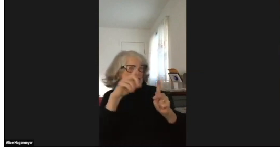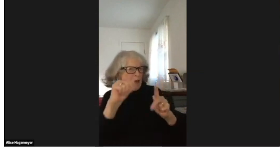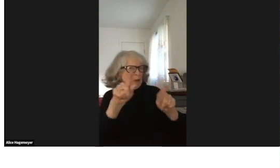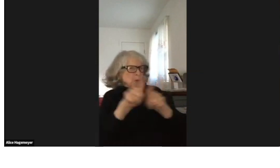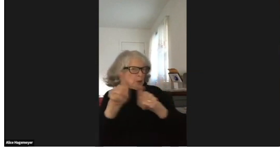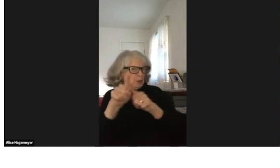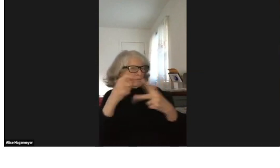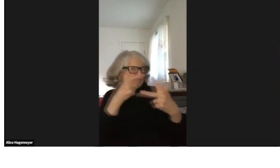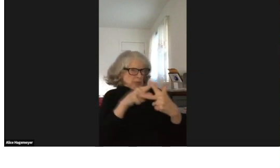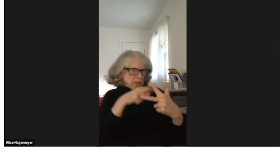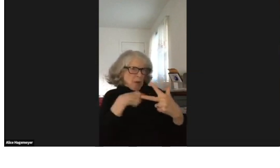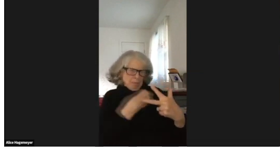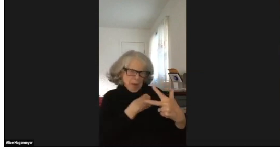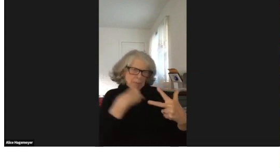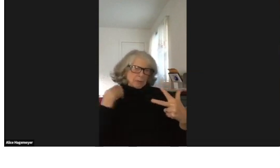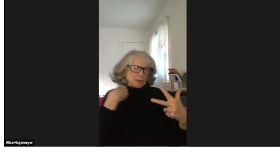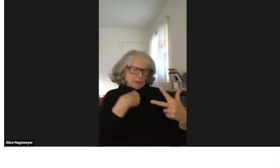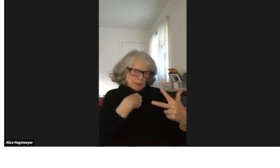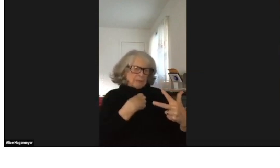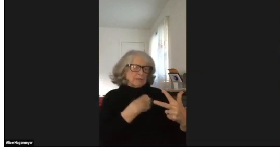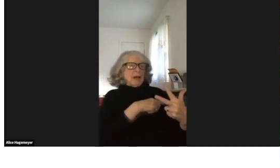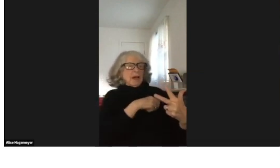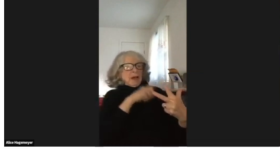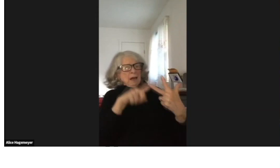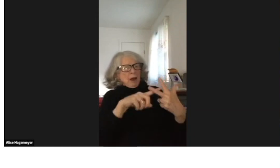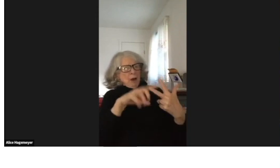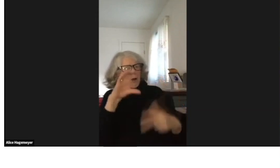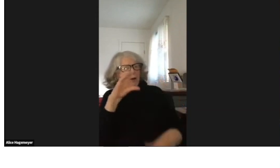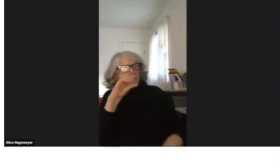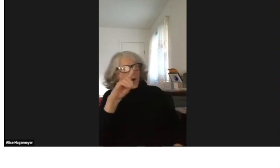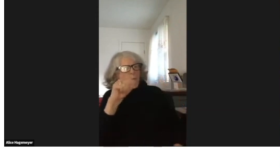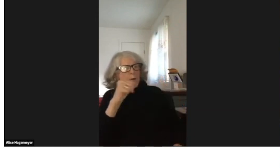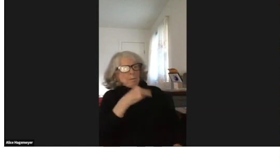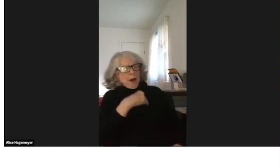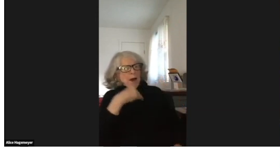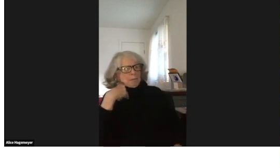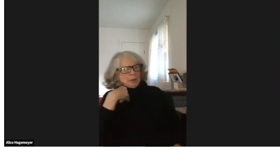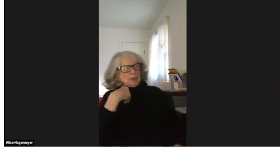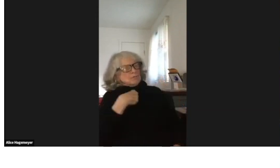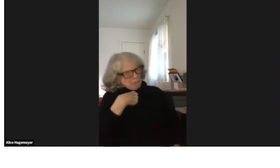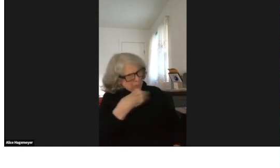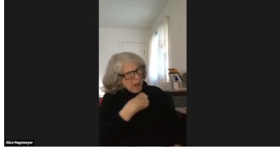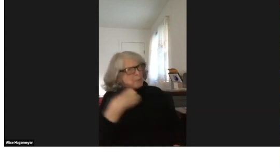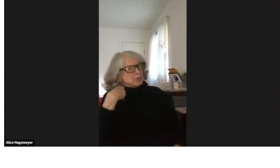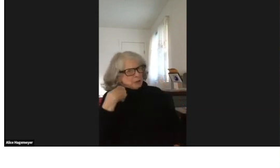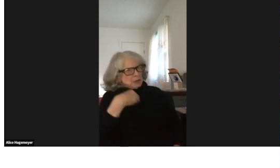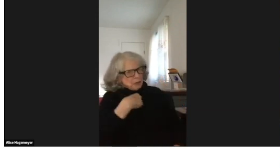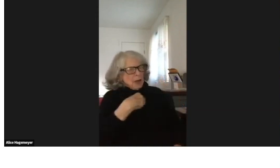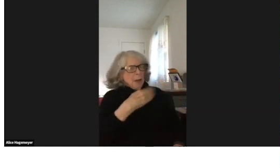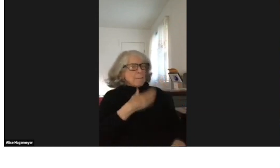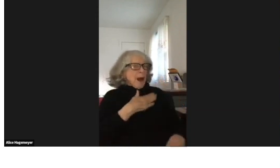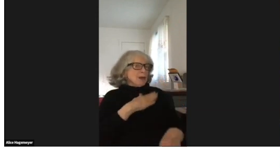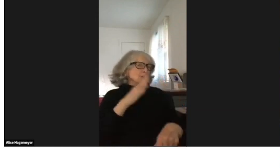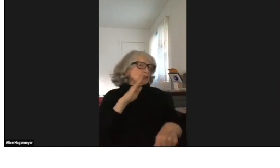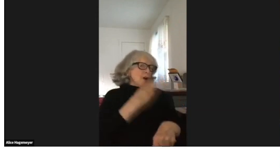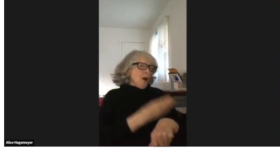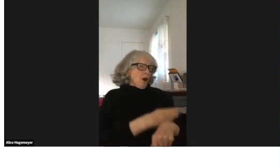And I always support others who have disabilities. Now, am I a member of the CODA community?